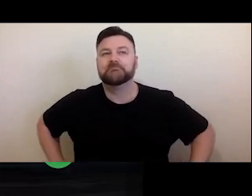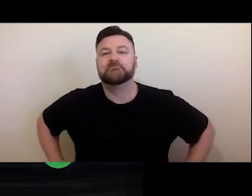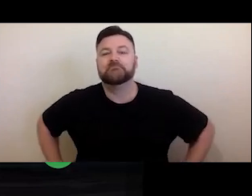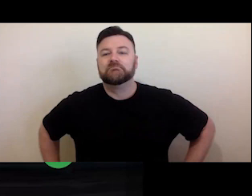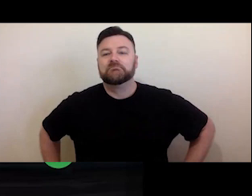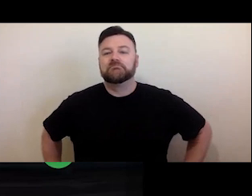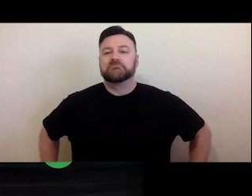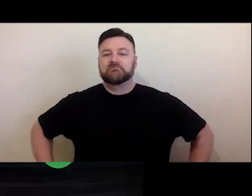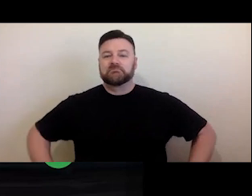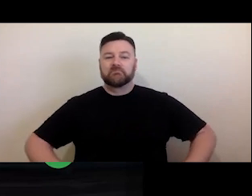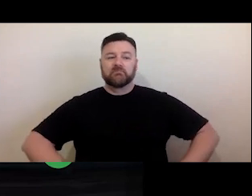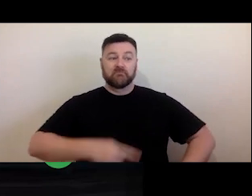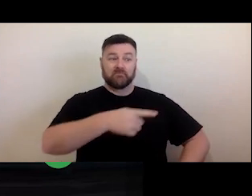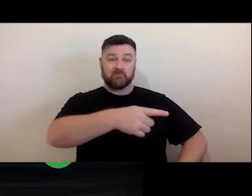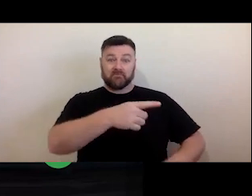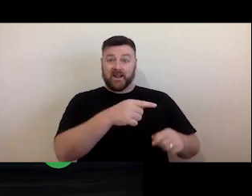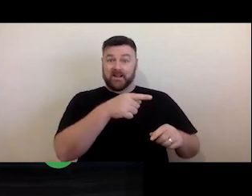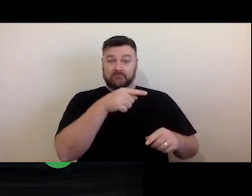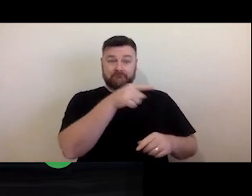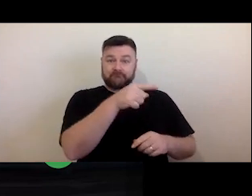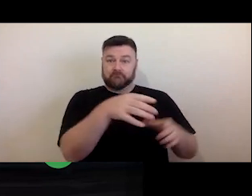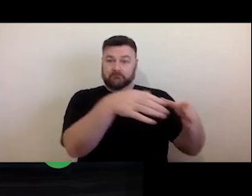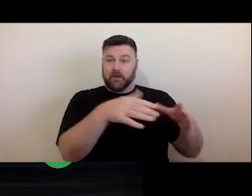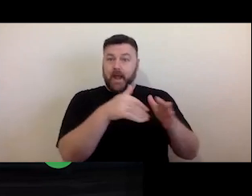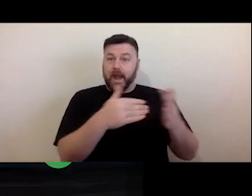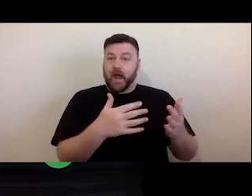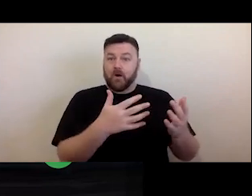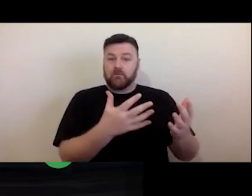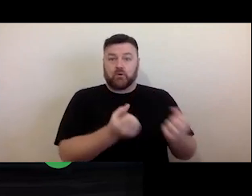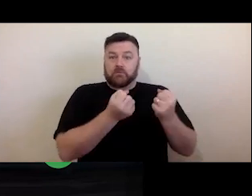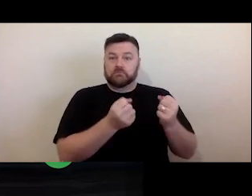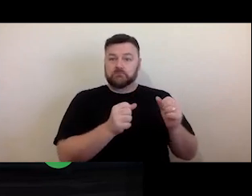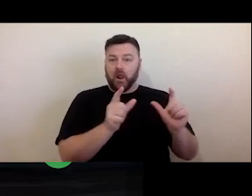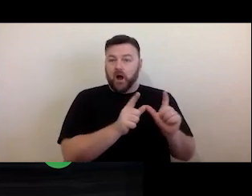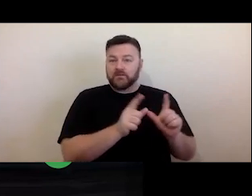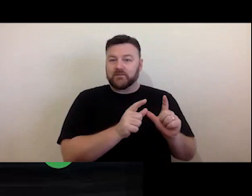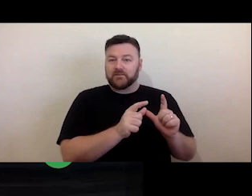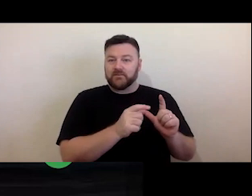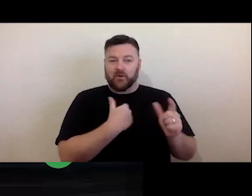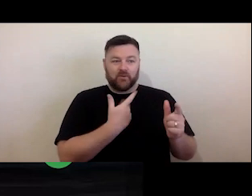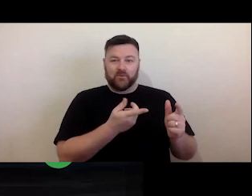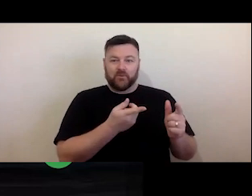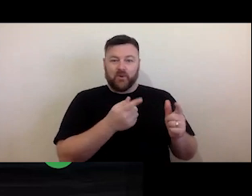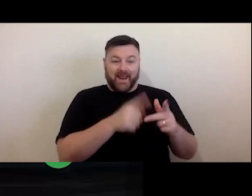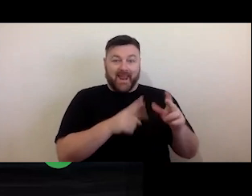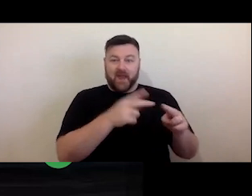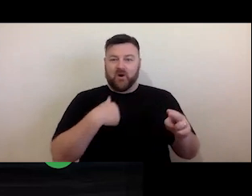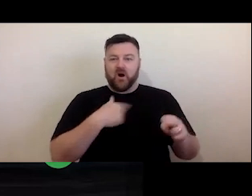have a licence and they have the rights now and if the use you want to make would be an infringement of the licence you have granted to